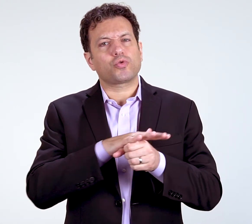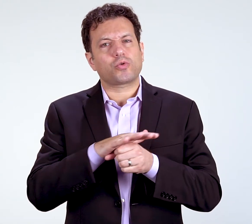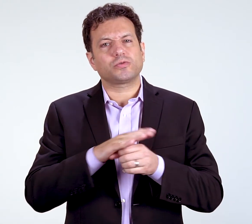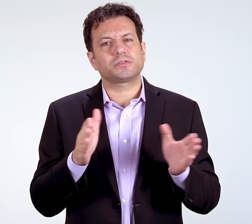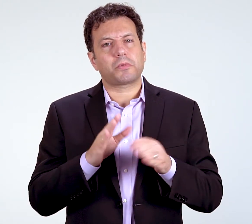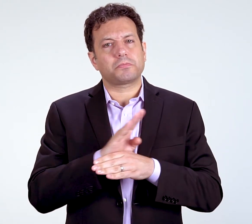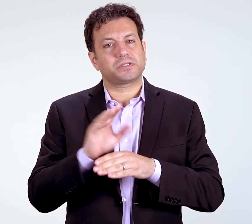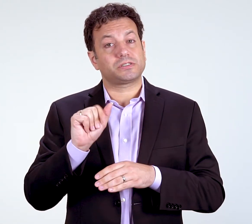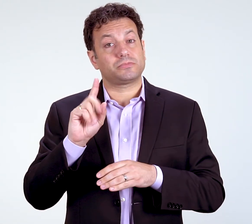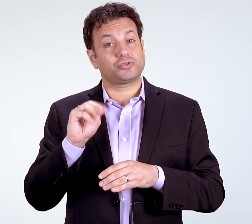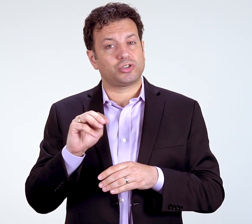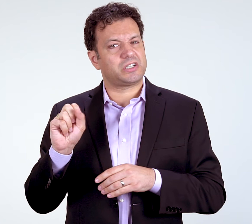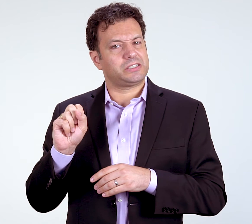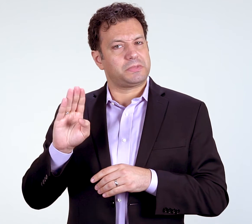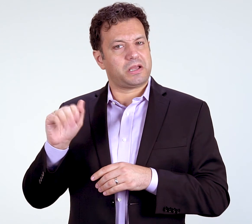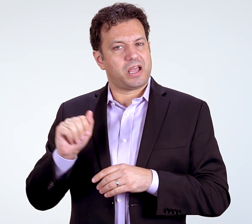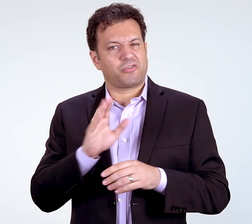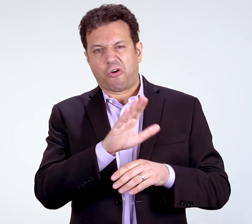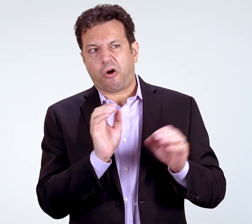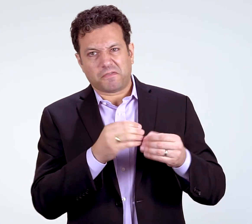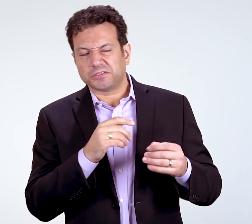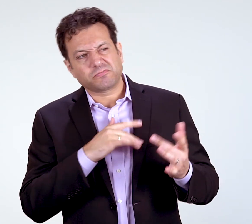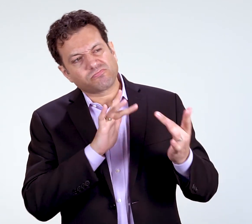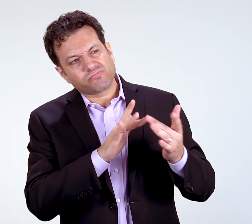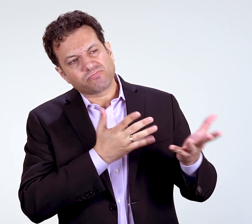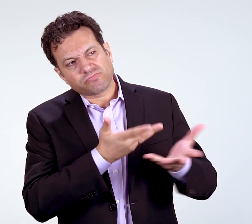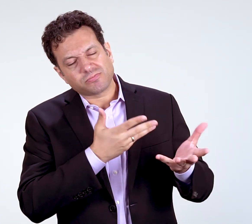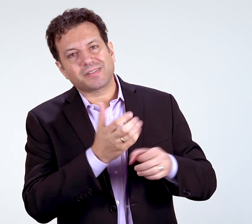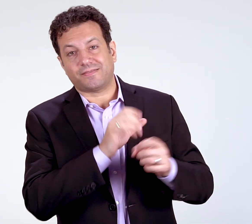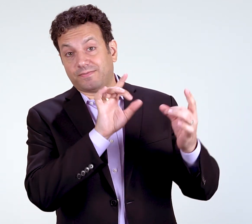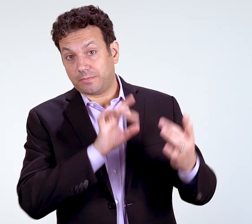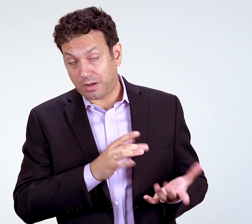then you can reach out to your local Small Business Administration (SBA) office to receive feedback.